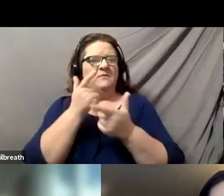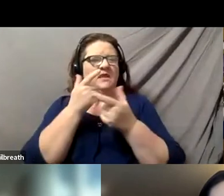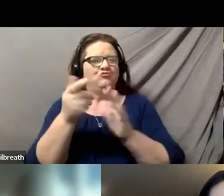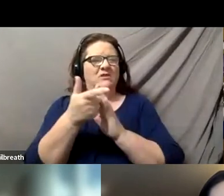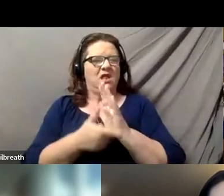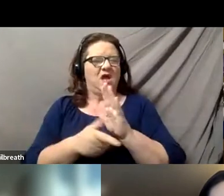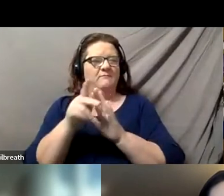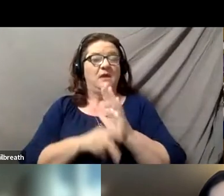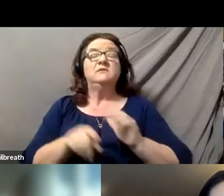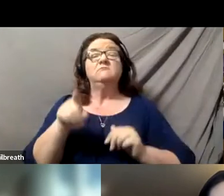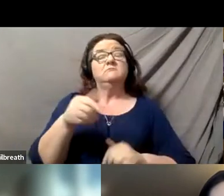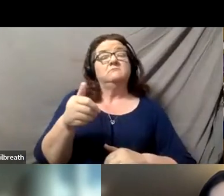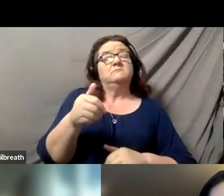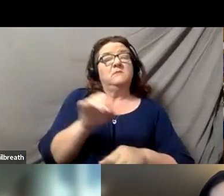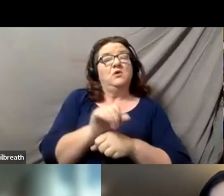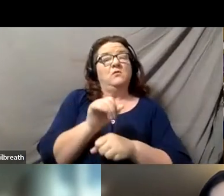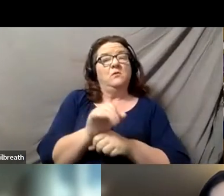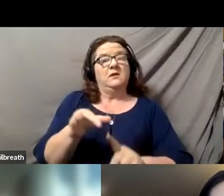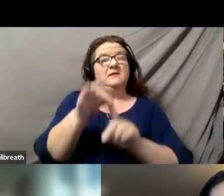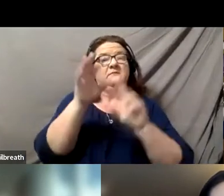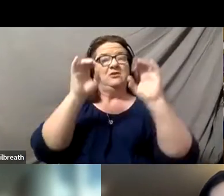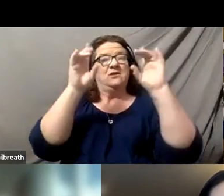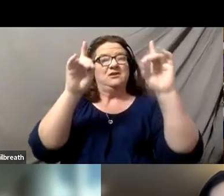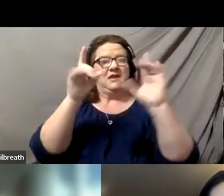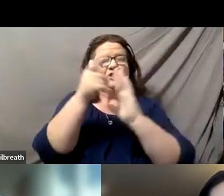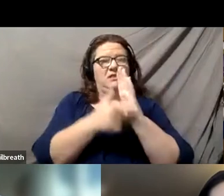Vivian worked in special education law and policy for several years.